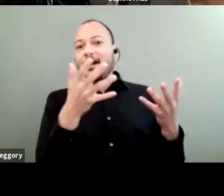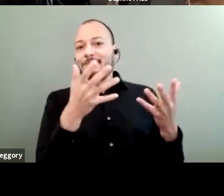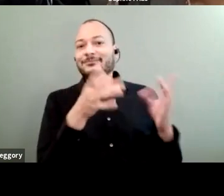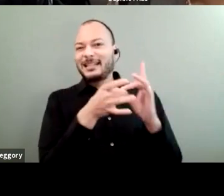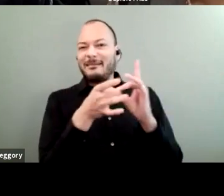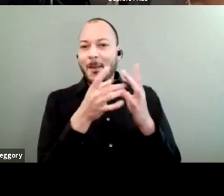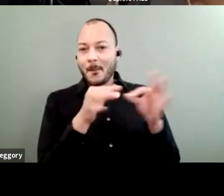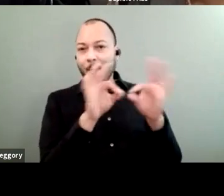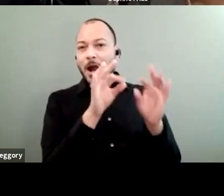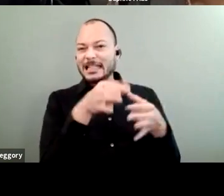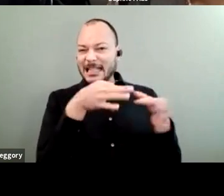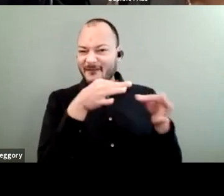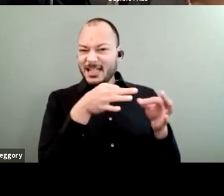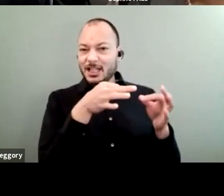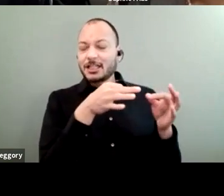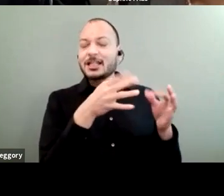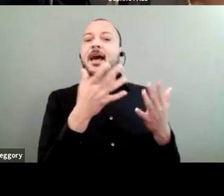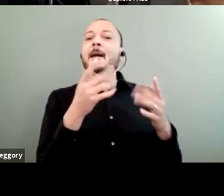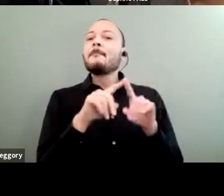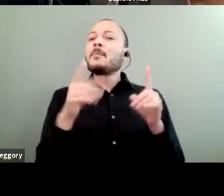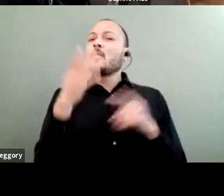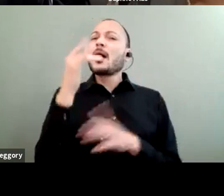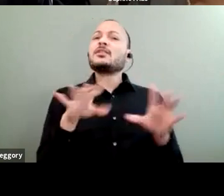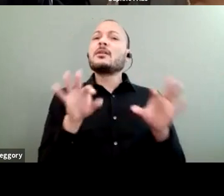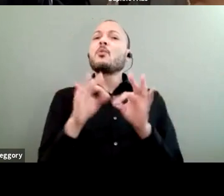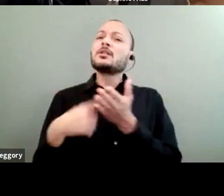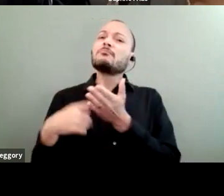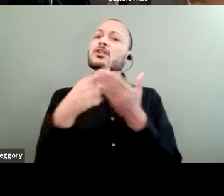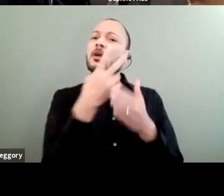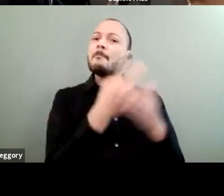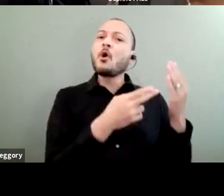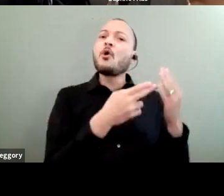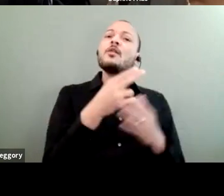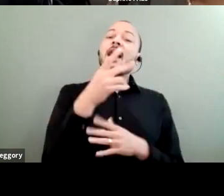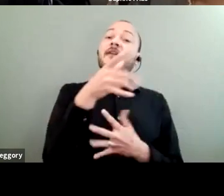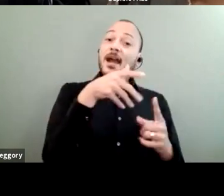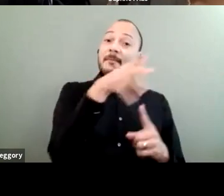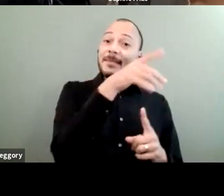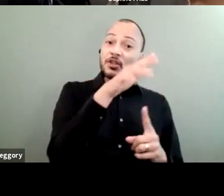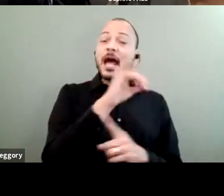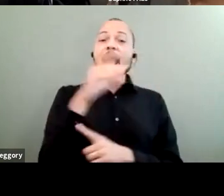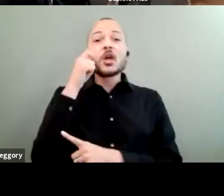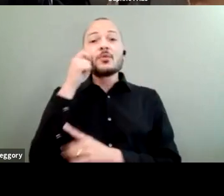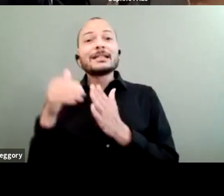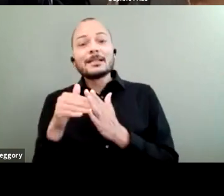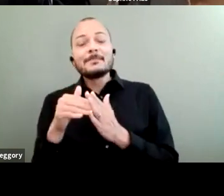on why it's important to discuss both environmental racism and ableism when discussing the climate crisis, which, I think we all know,